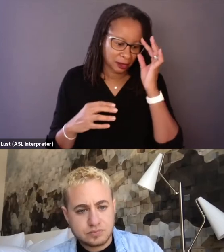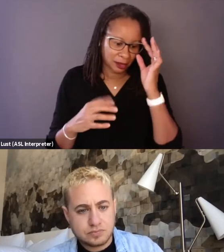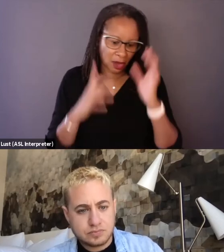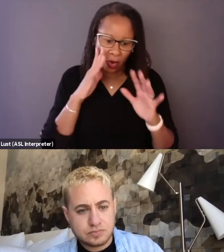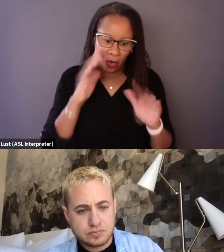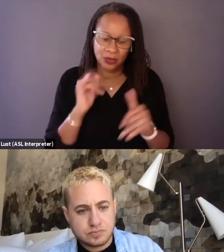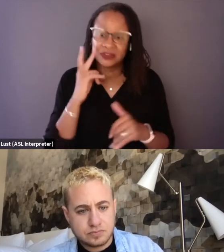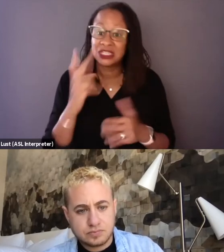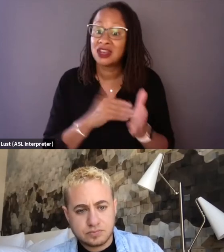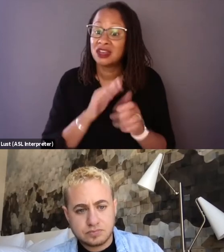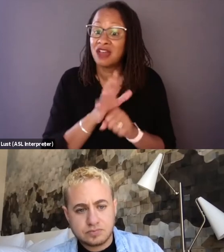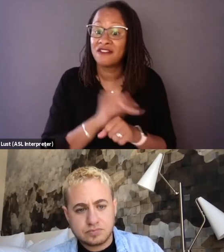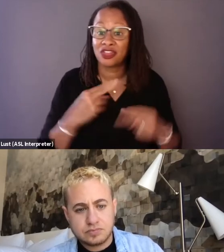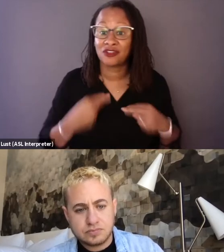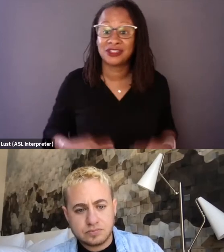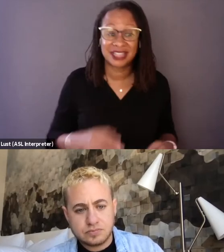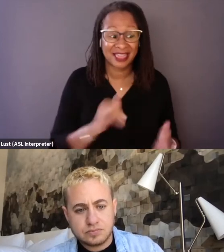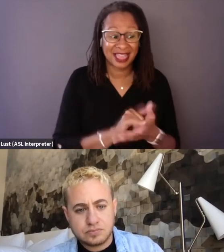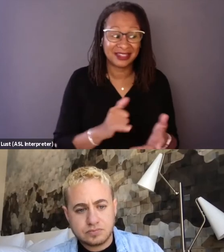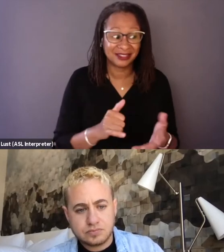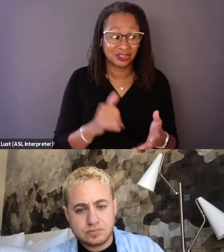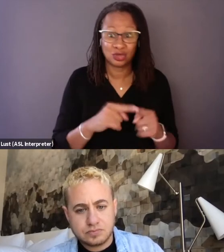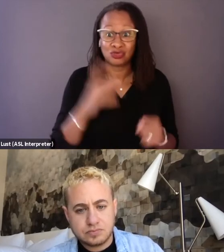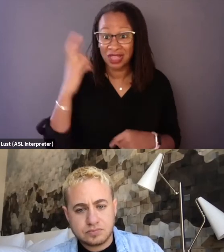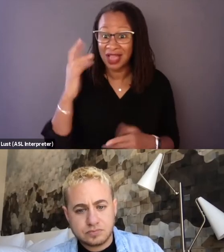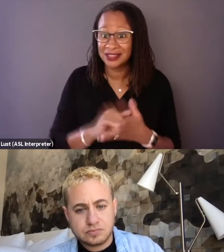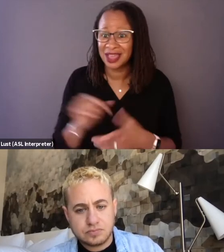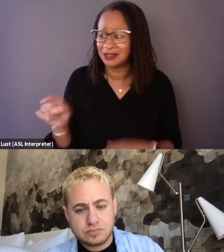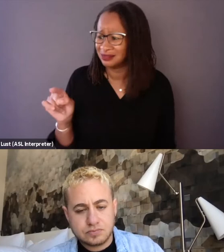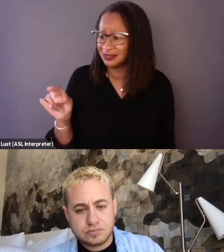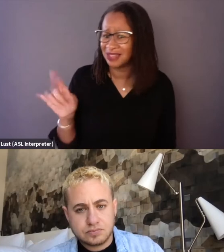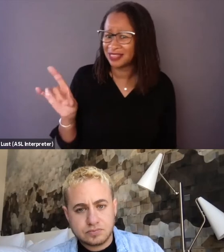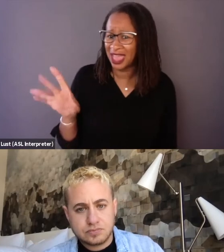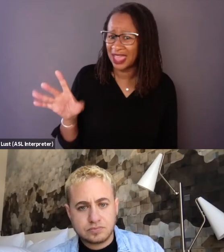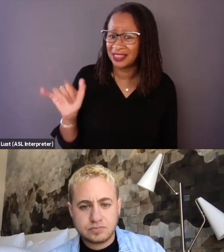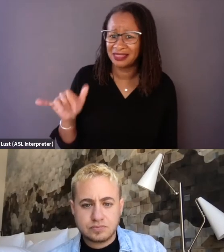that this is absurd. Yeah, and I think we've spoken a lot about, I think